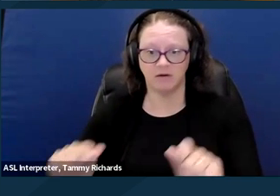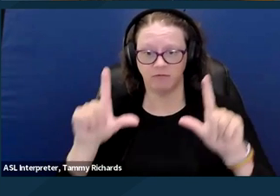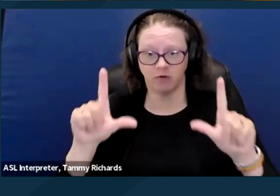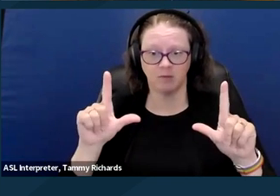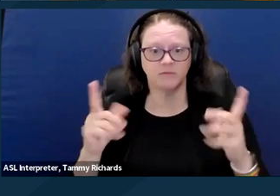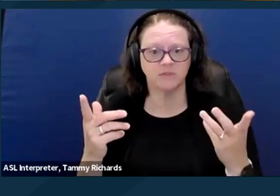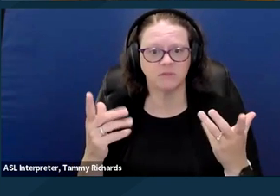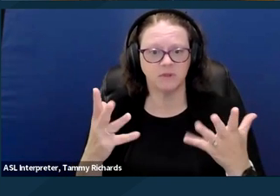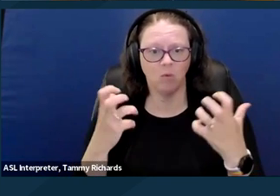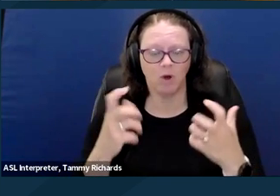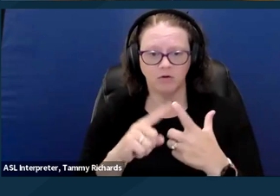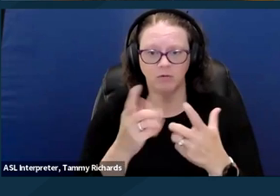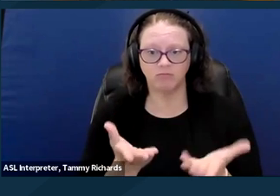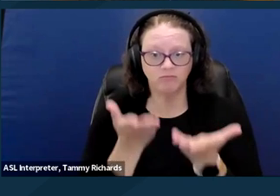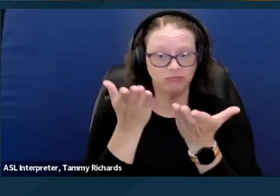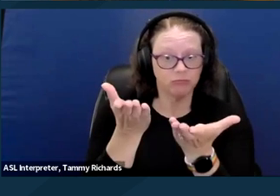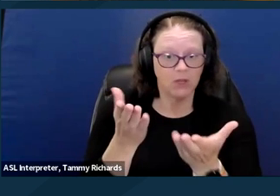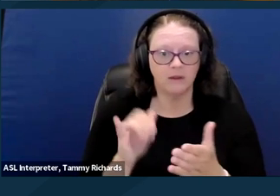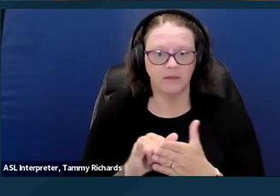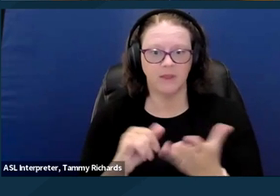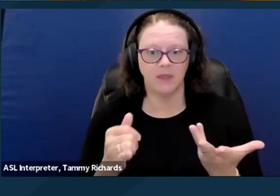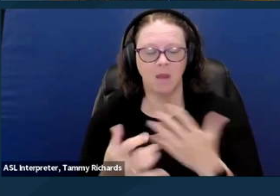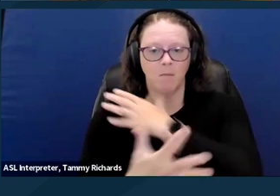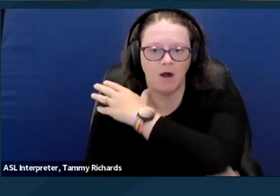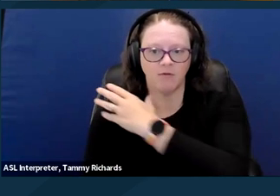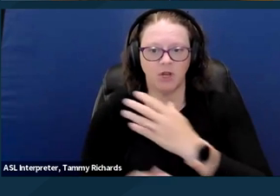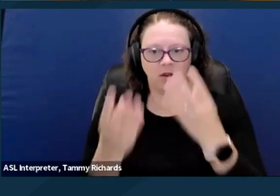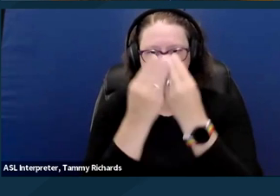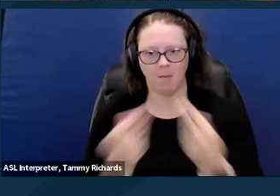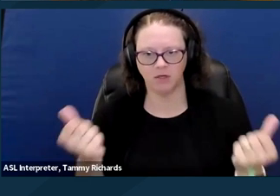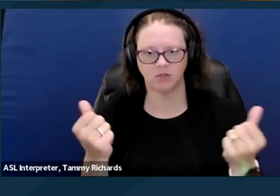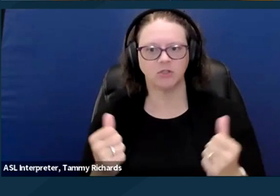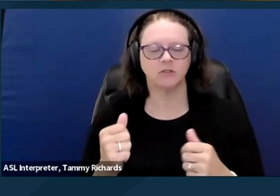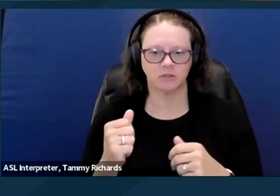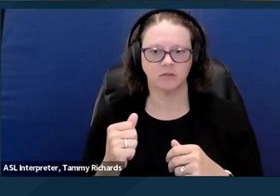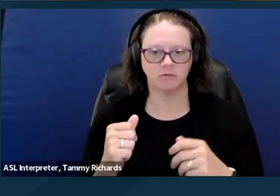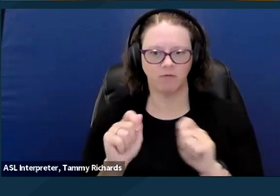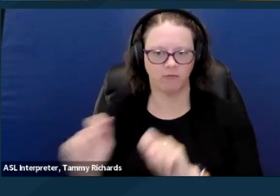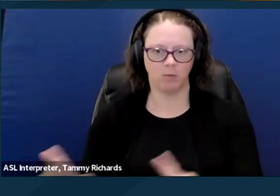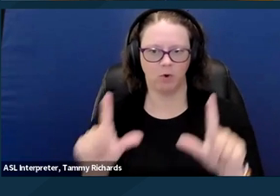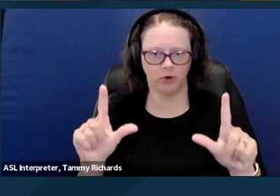is the Poverty Abolitionist Framework, specifically re-imagining what compassionate treatment,